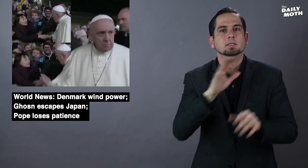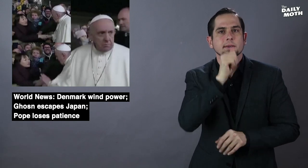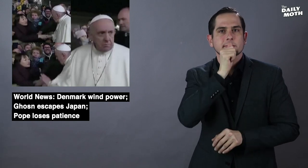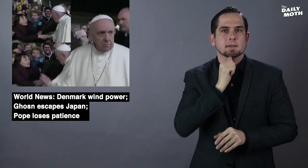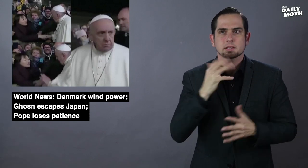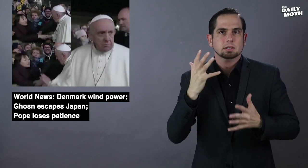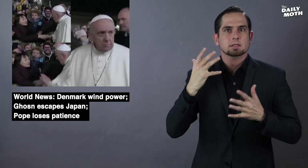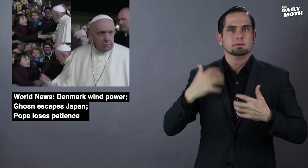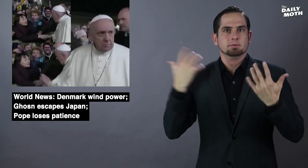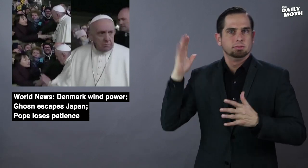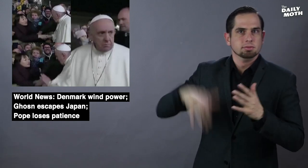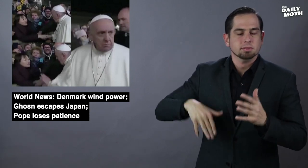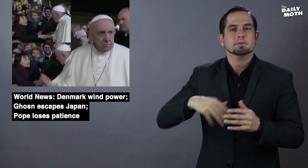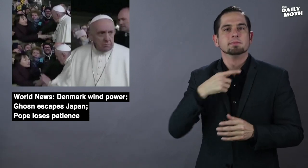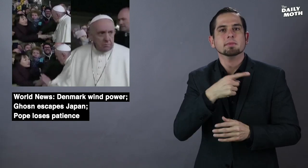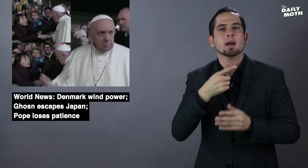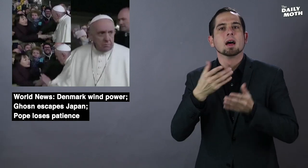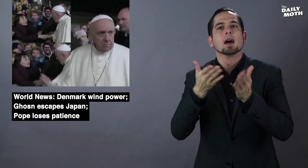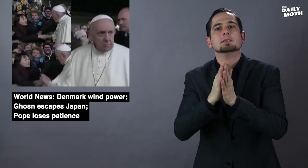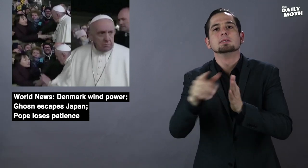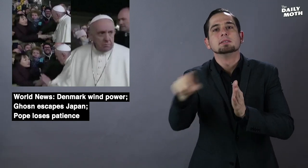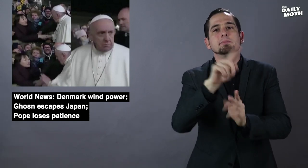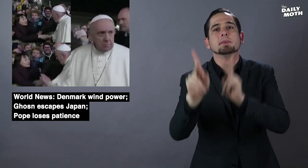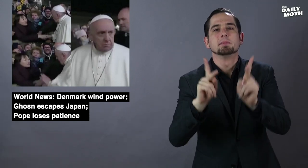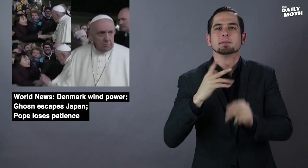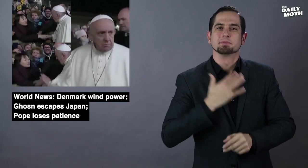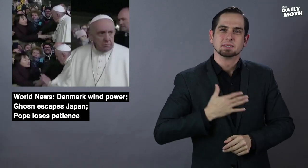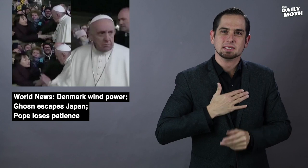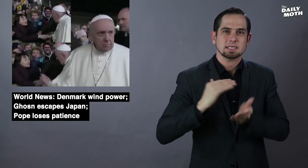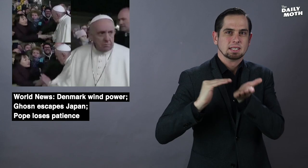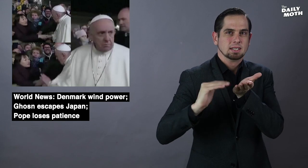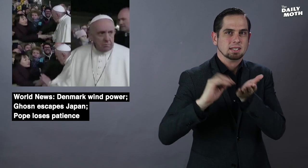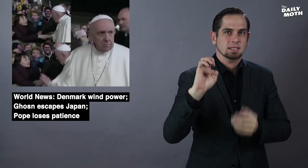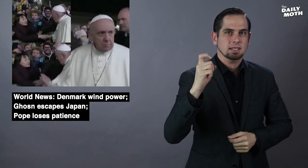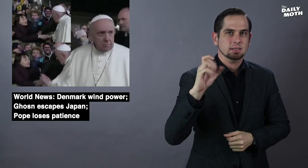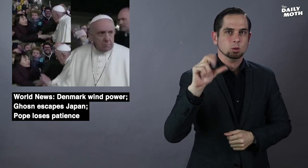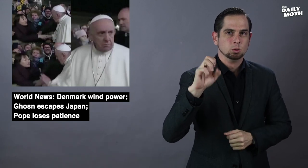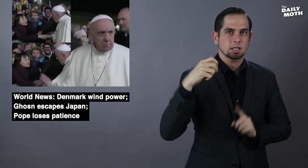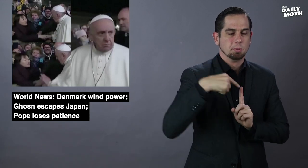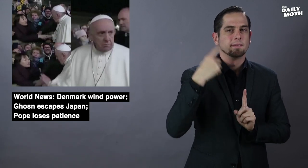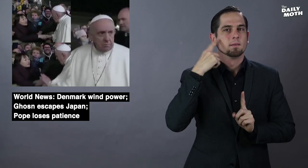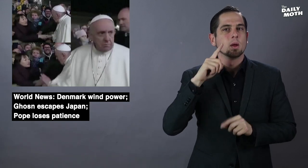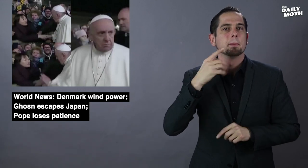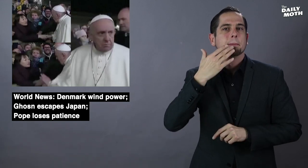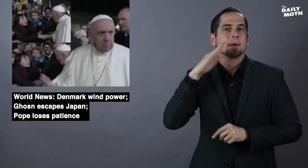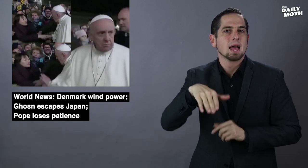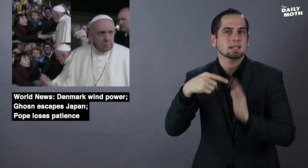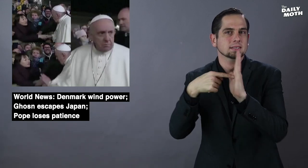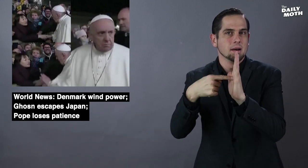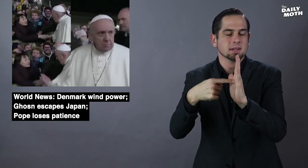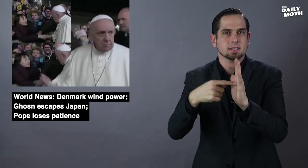patience and asked people to excuse him for the bad example.